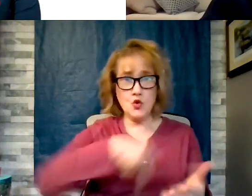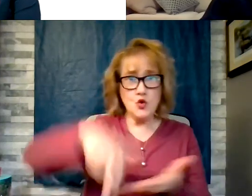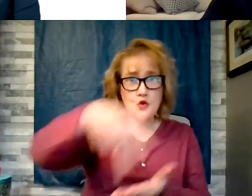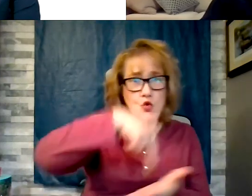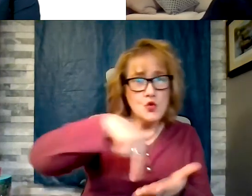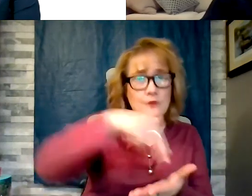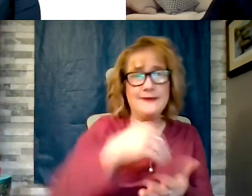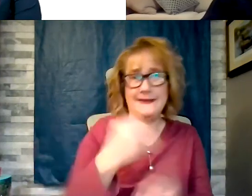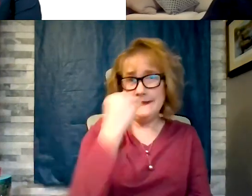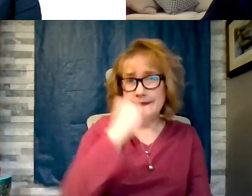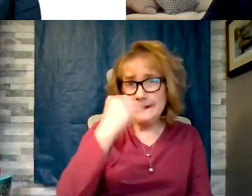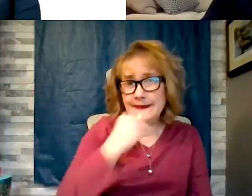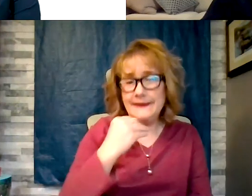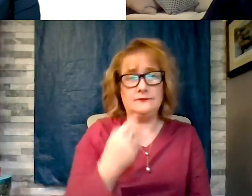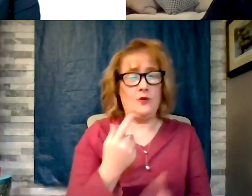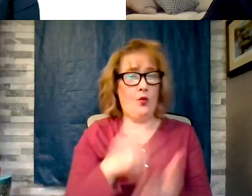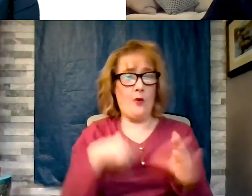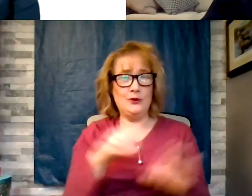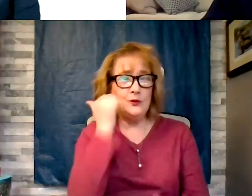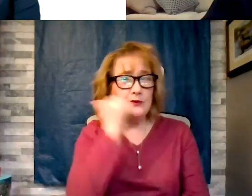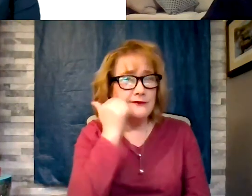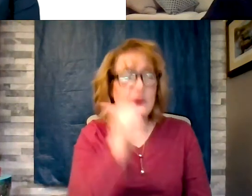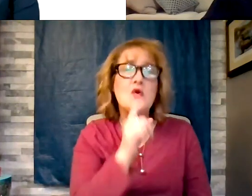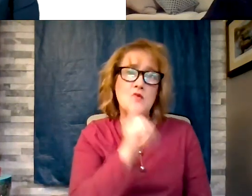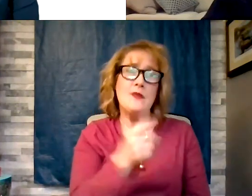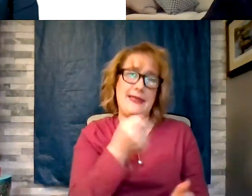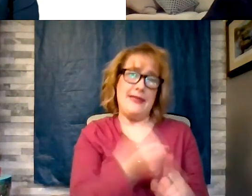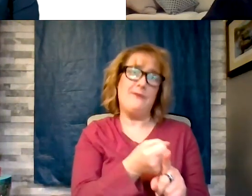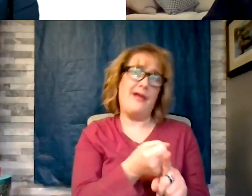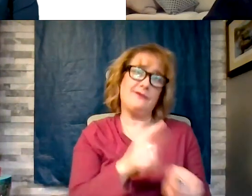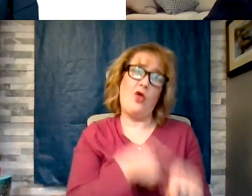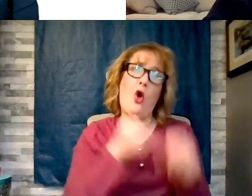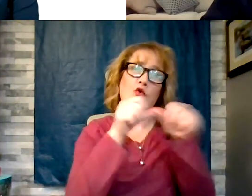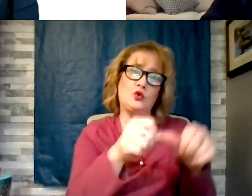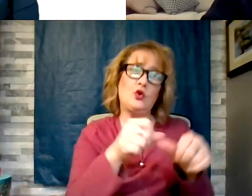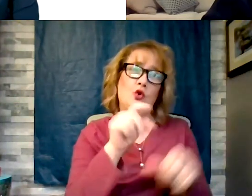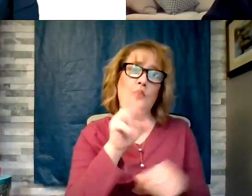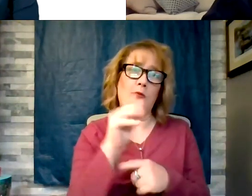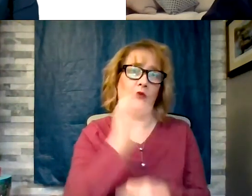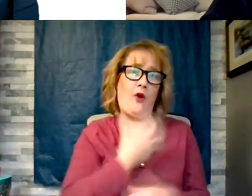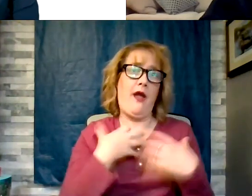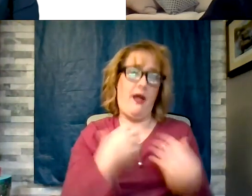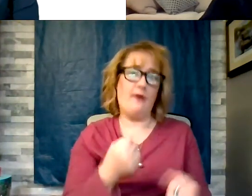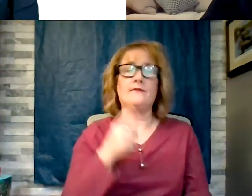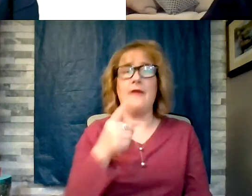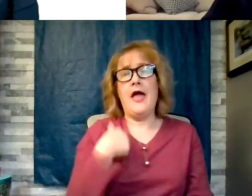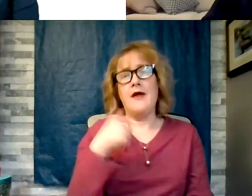tremendous impact long term on our health. I have question about specific conditions. Pancreatic